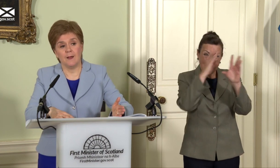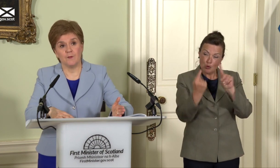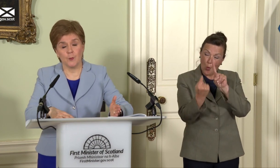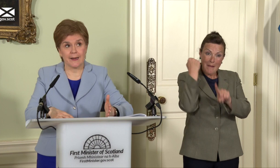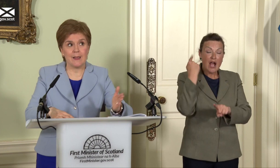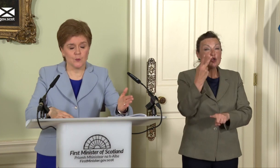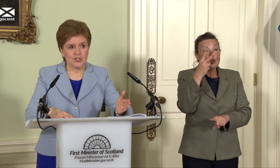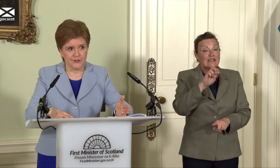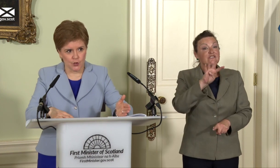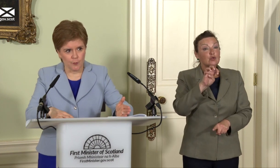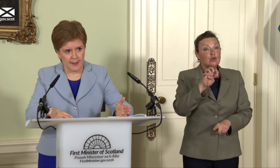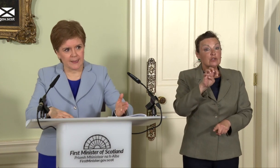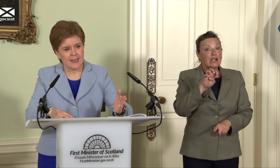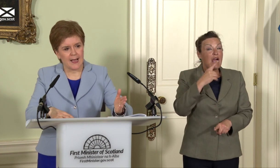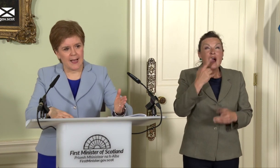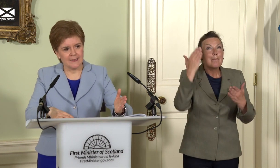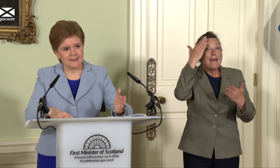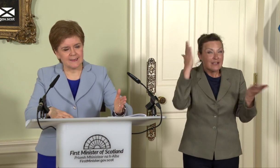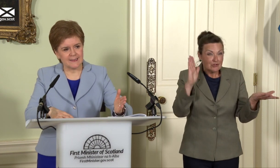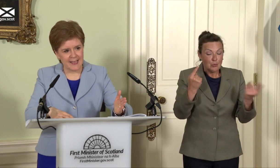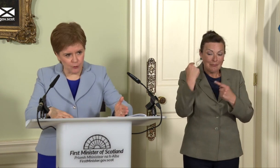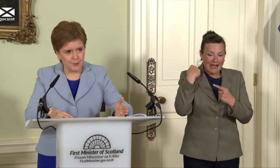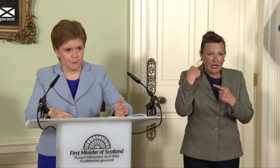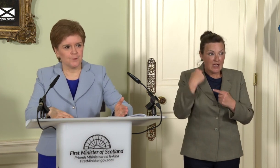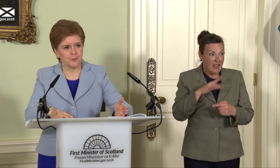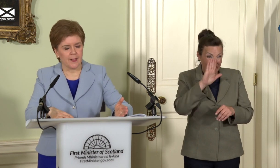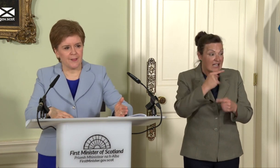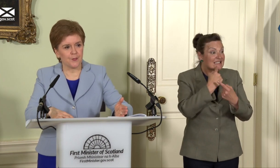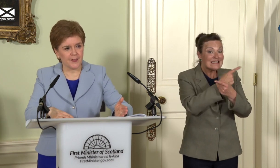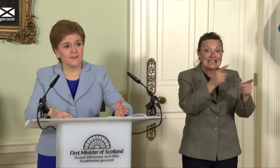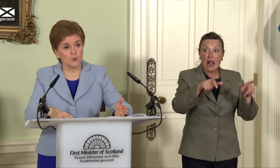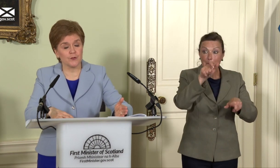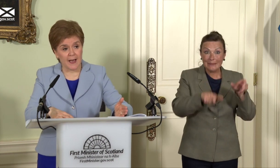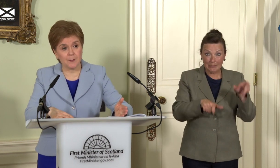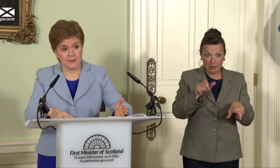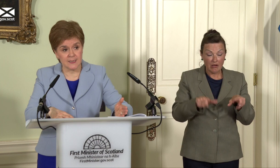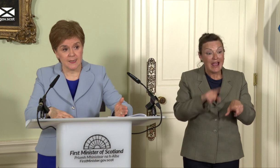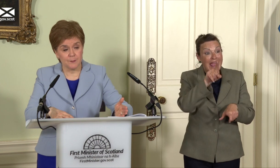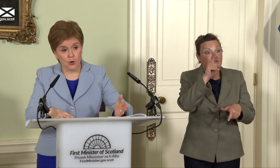if we were able to turn the clock back and tell people the things that would have happened because